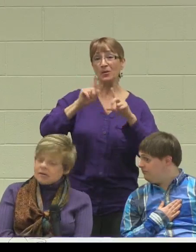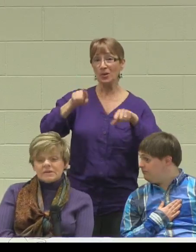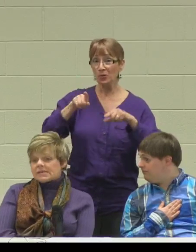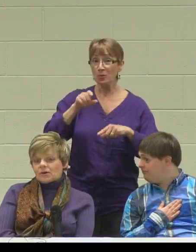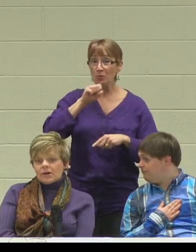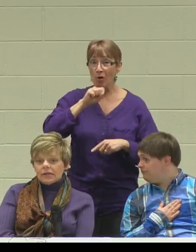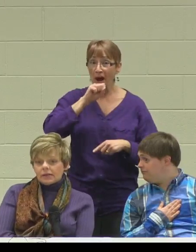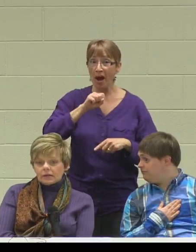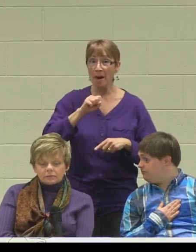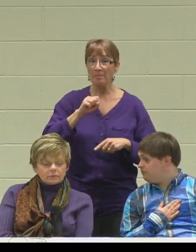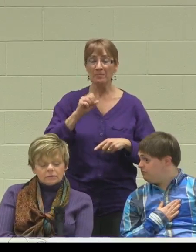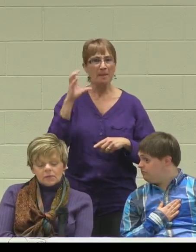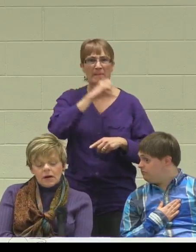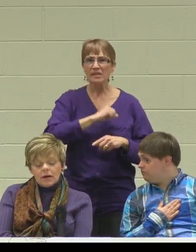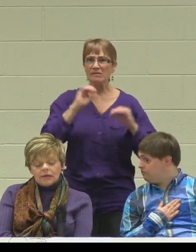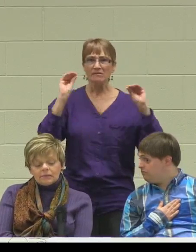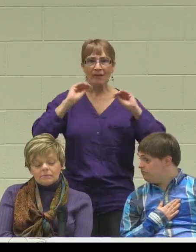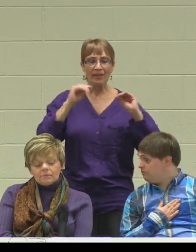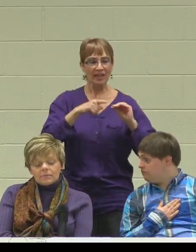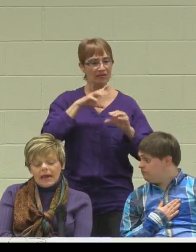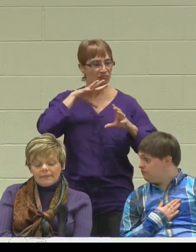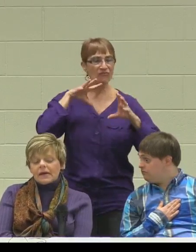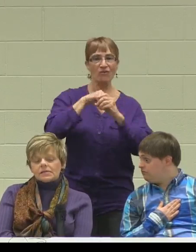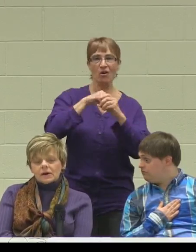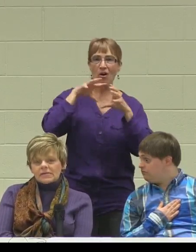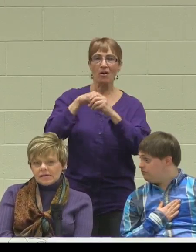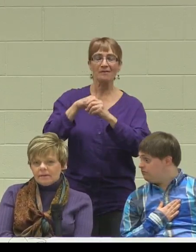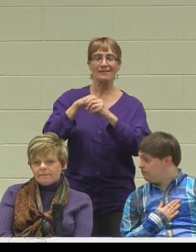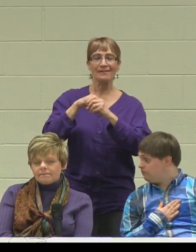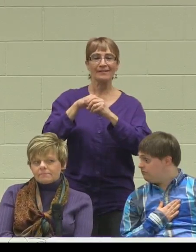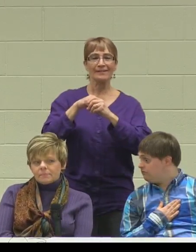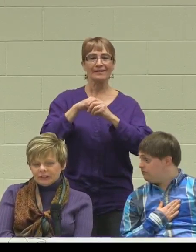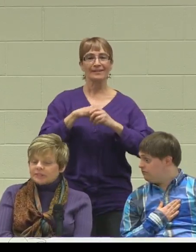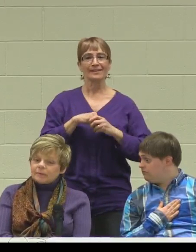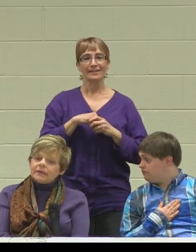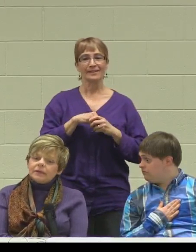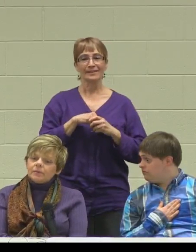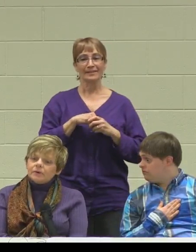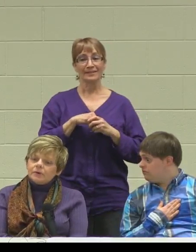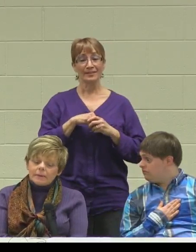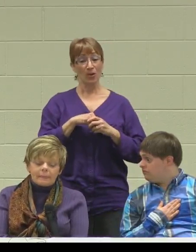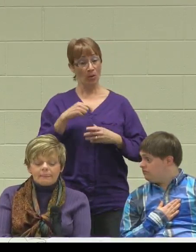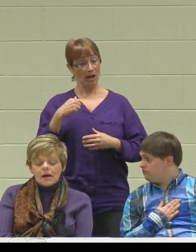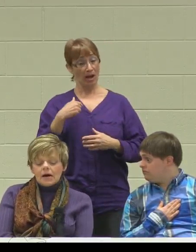He didn't miss out on anything. That's how I see him participating in the community.